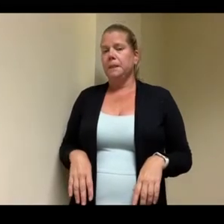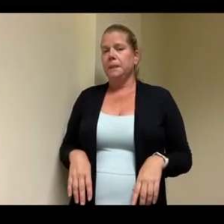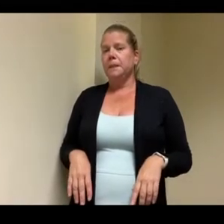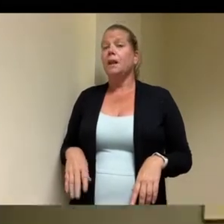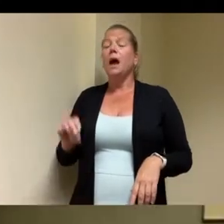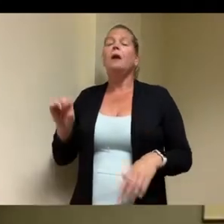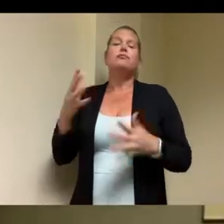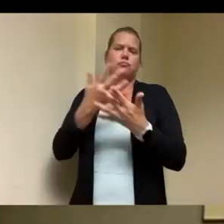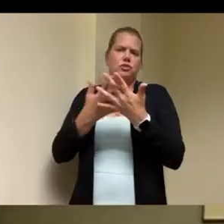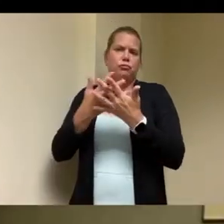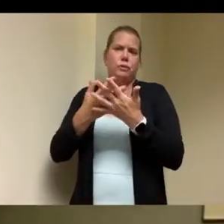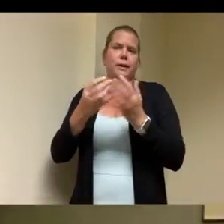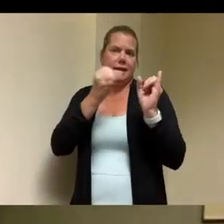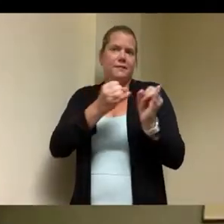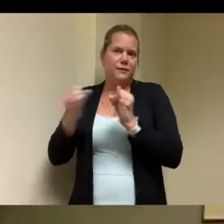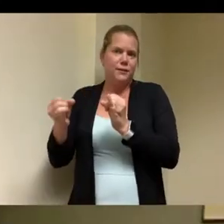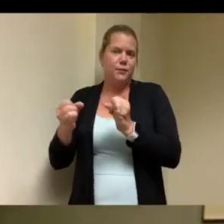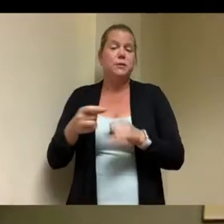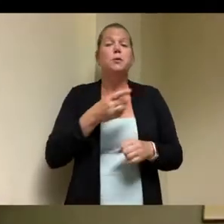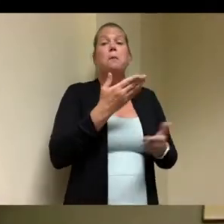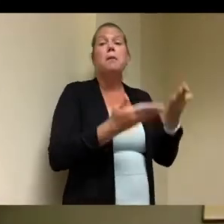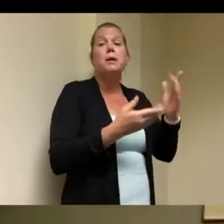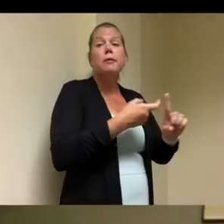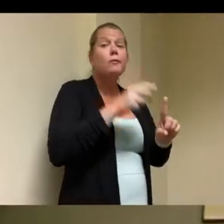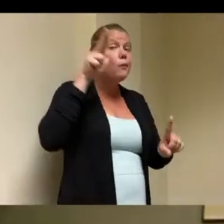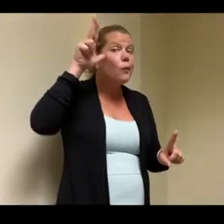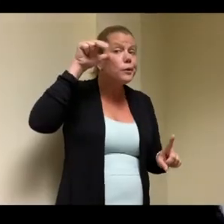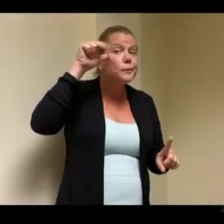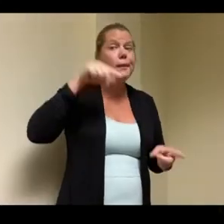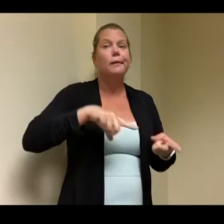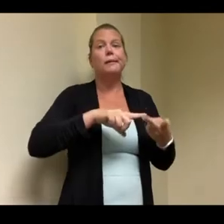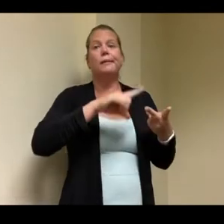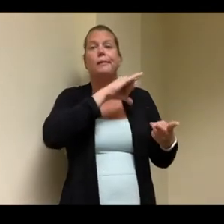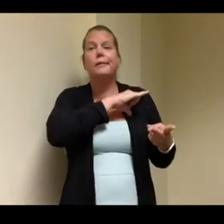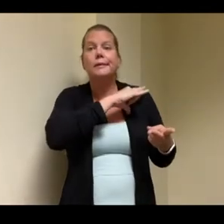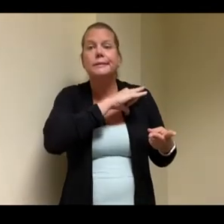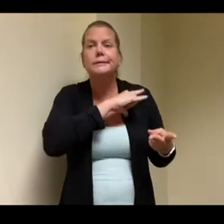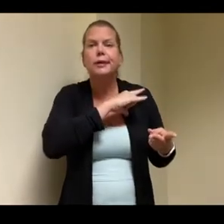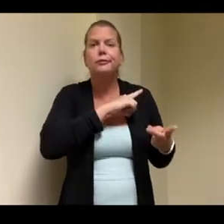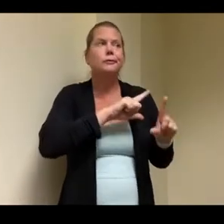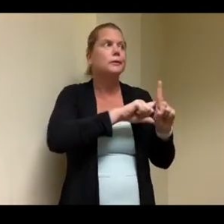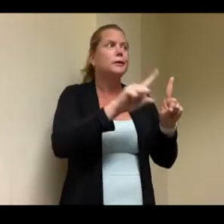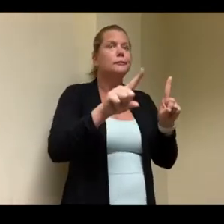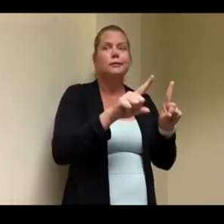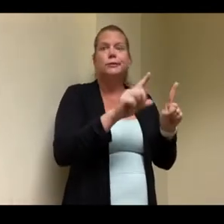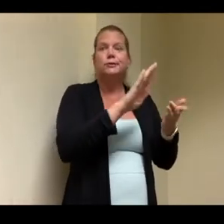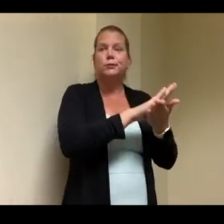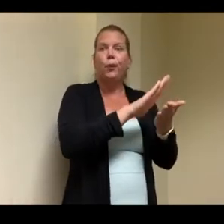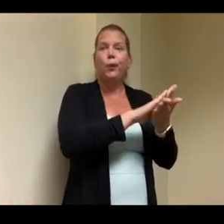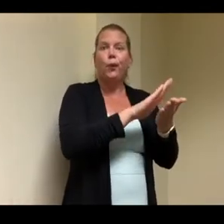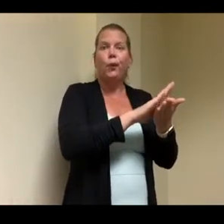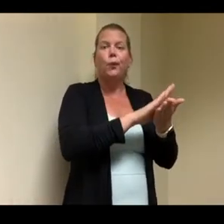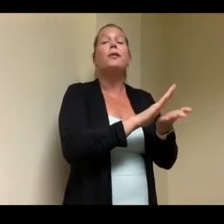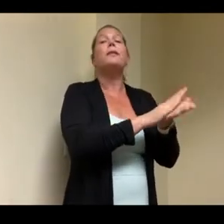the horace man harvest man school there are several schools in the commonwealth that support individuals who are deaf